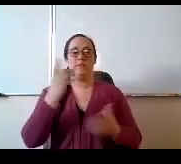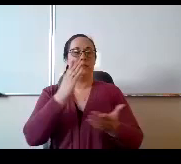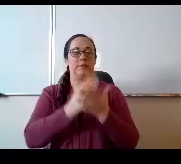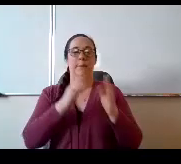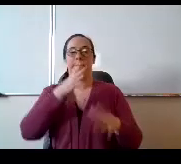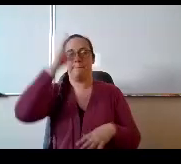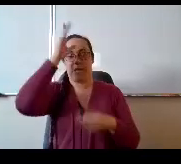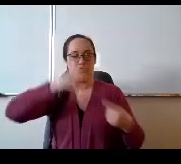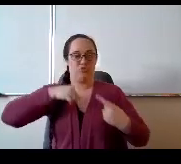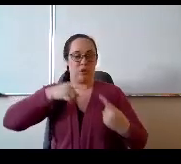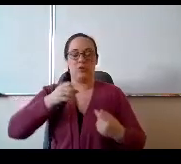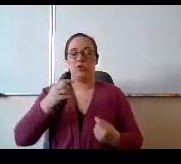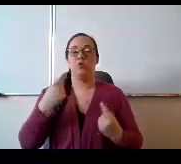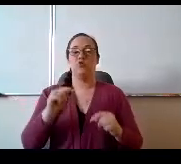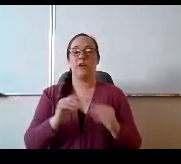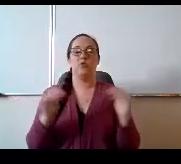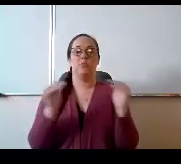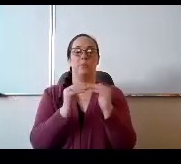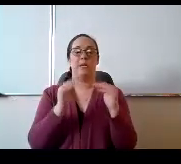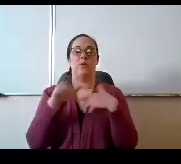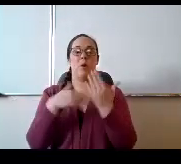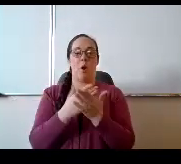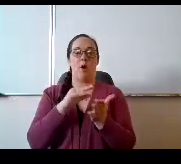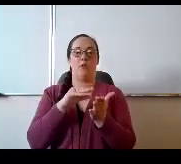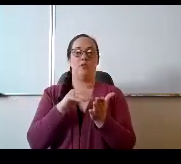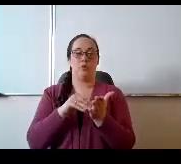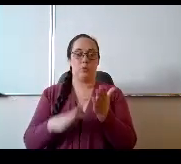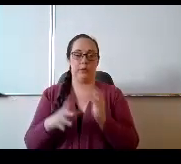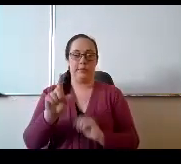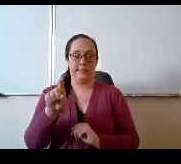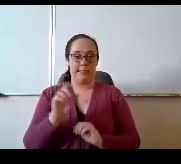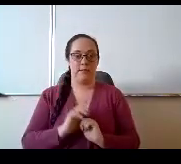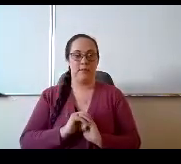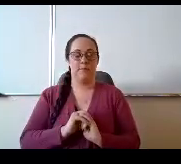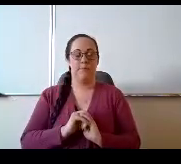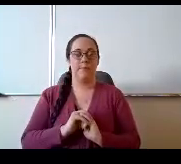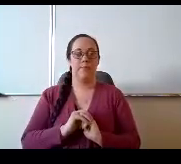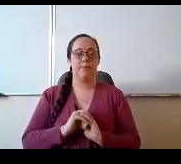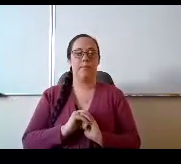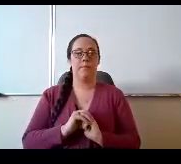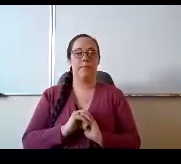the needs of all of our kids. We all use some means of data to determine